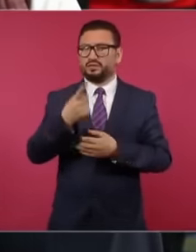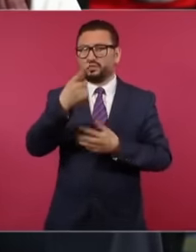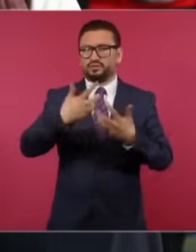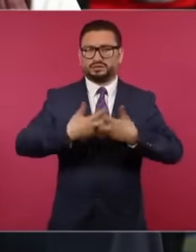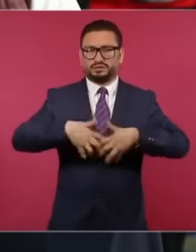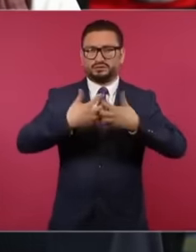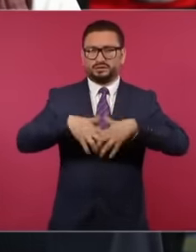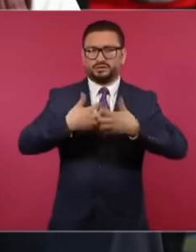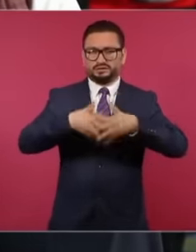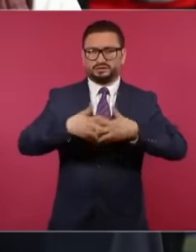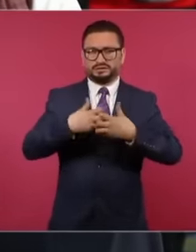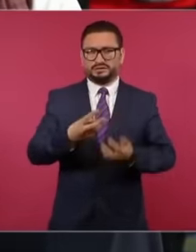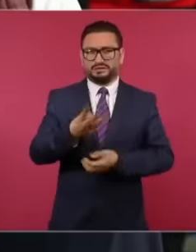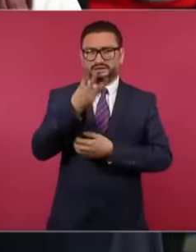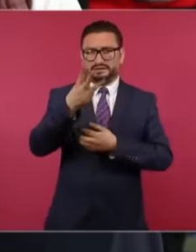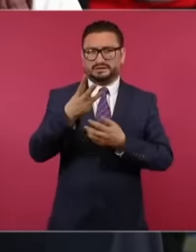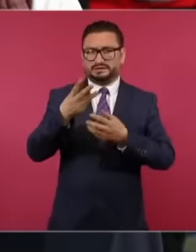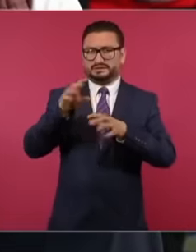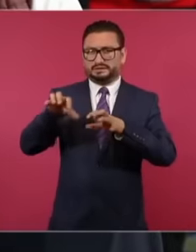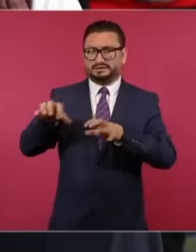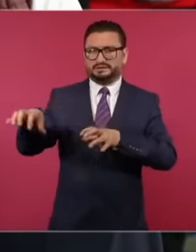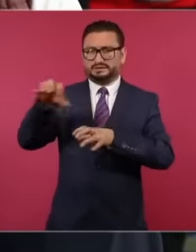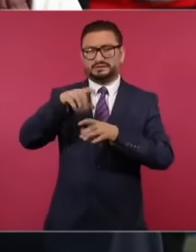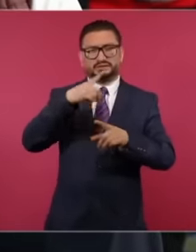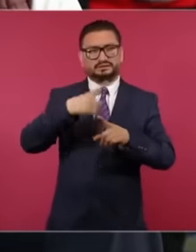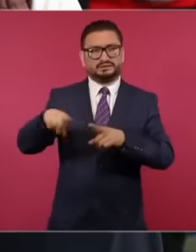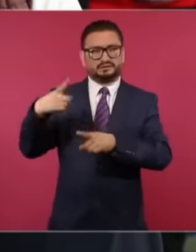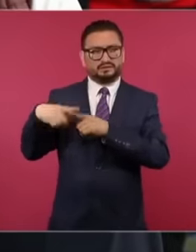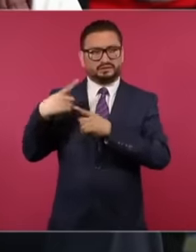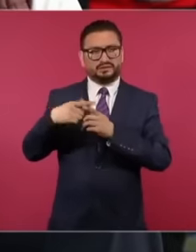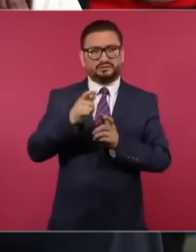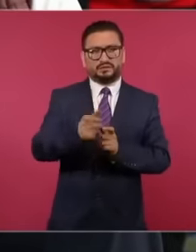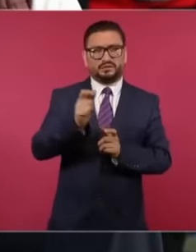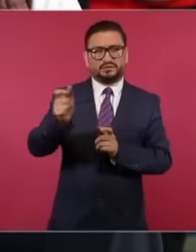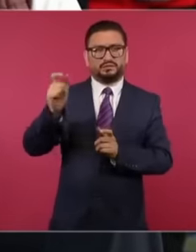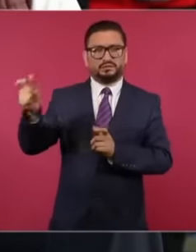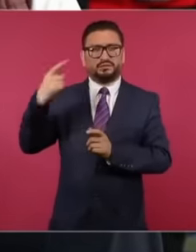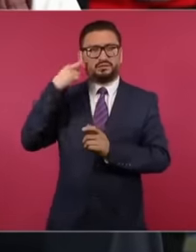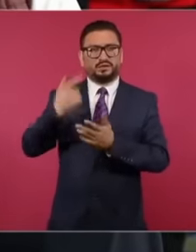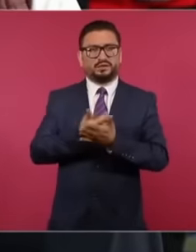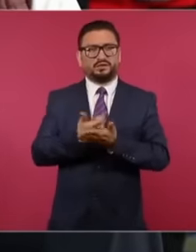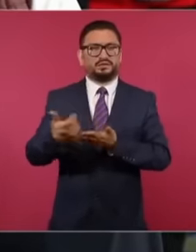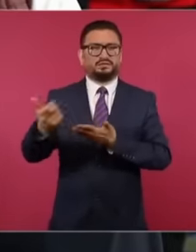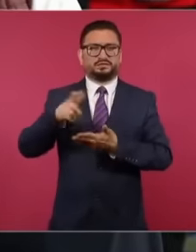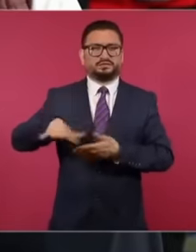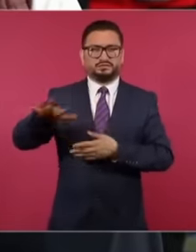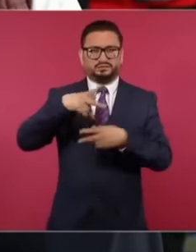has to use three different tax denominations to pay the salary of its employees